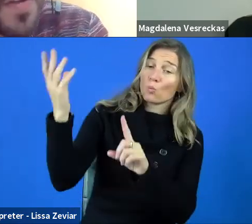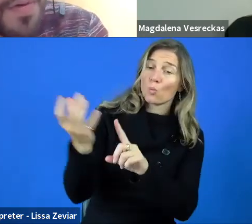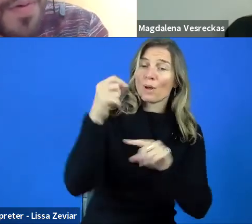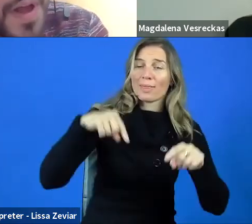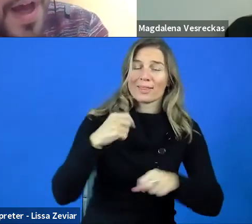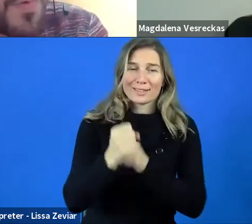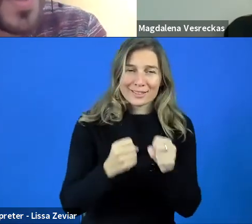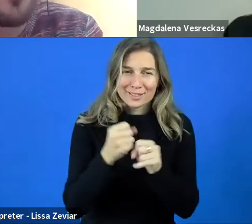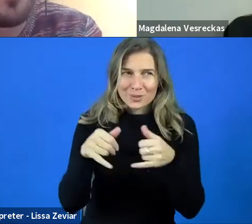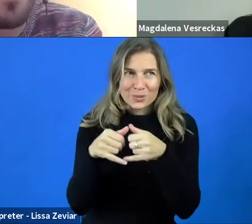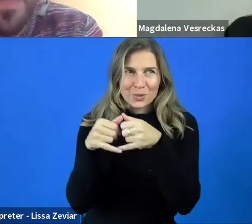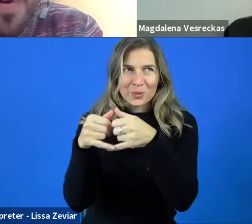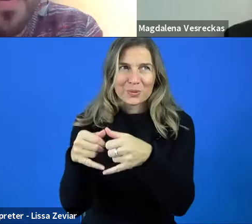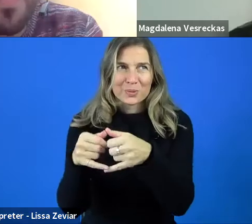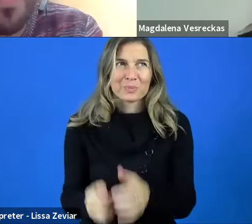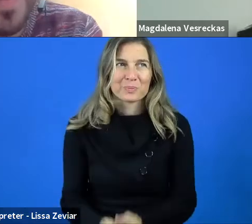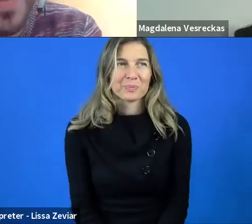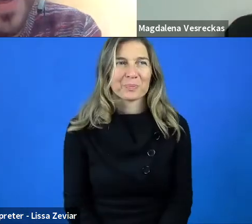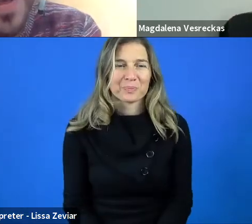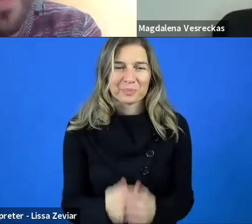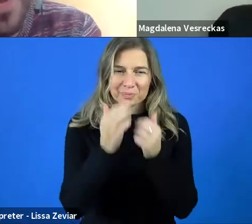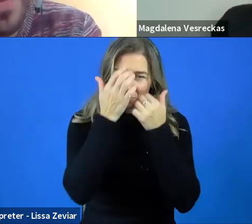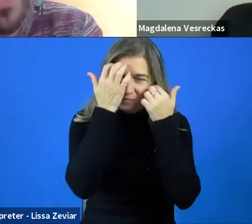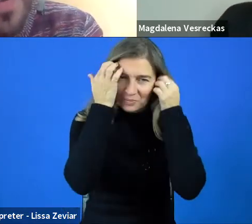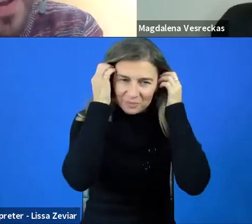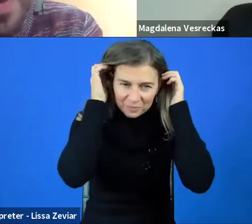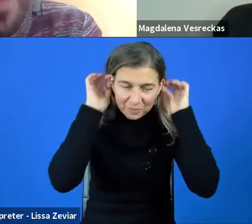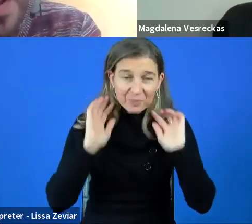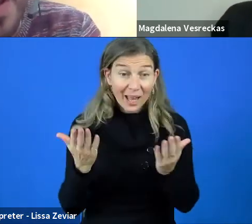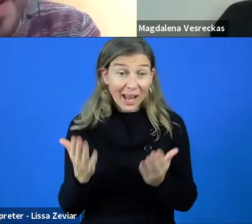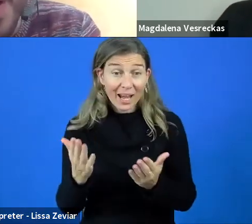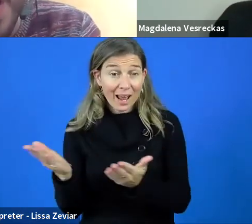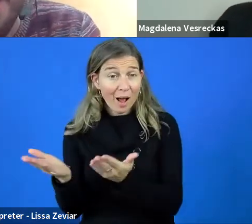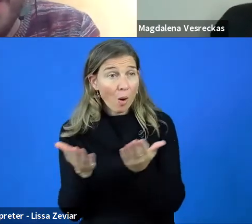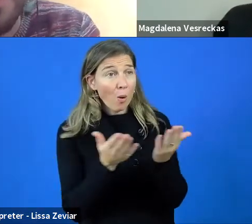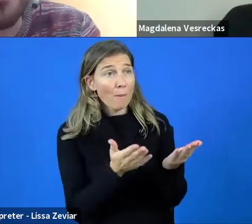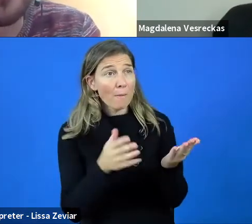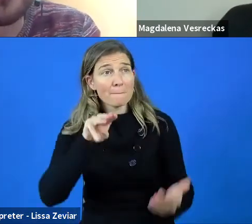I’ll now pass on to Magdalena Verseckas, funding and grants officer at EDF.